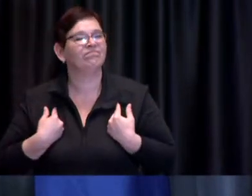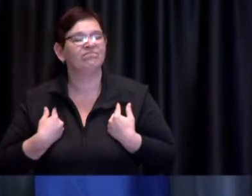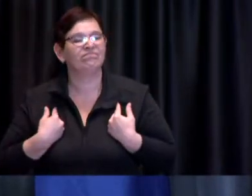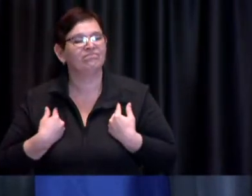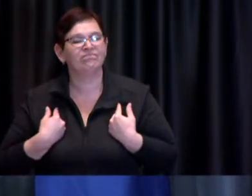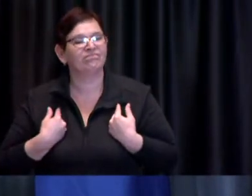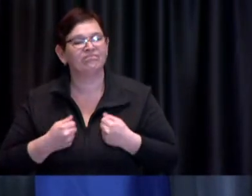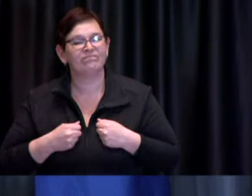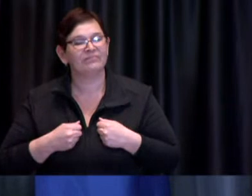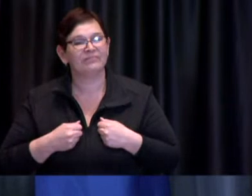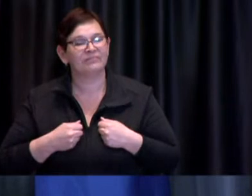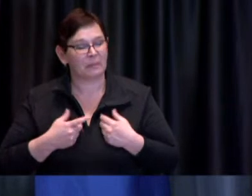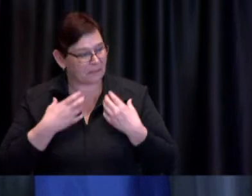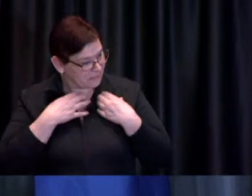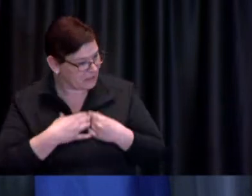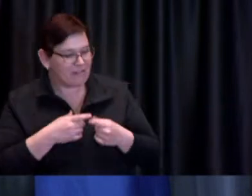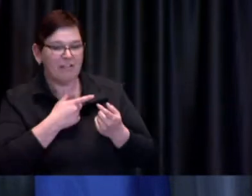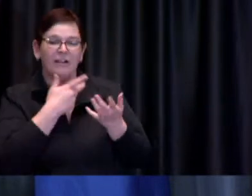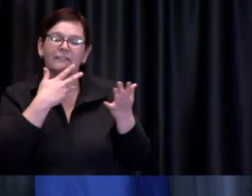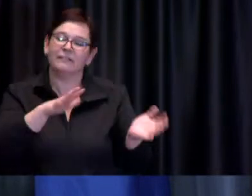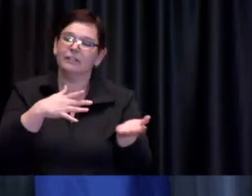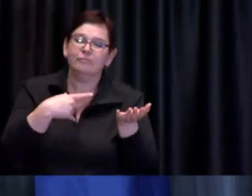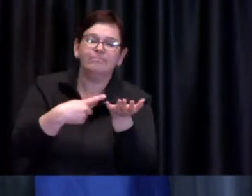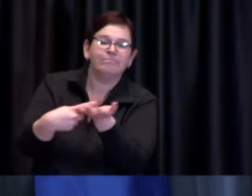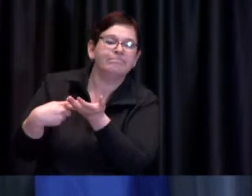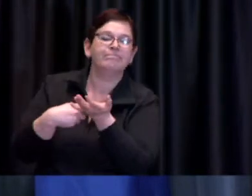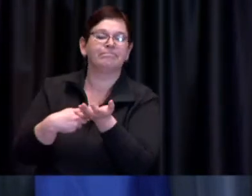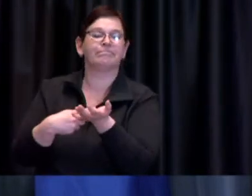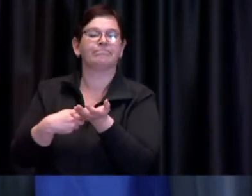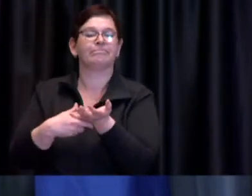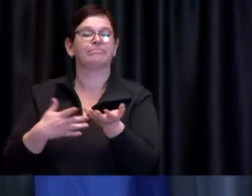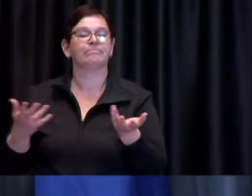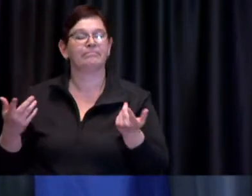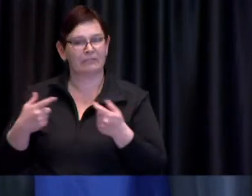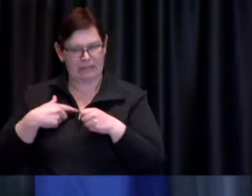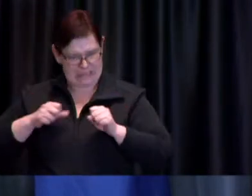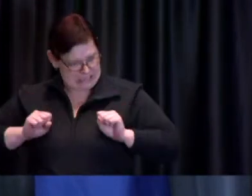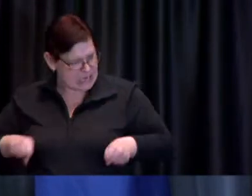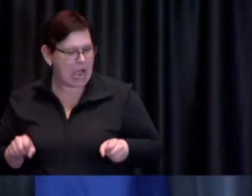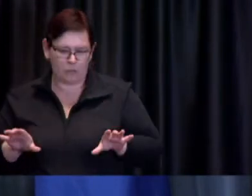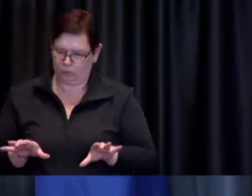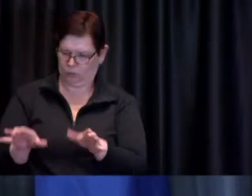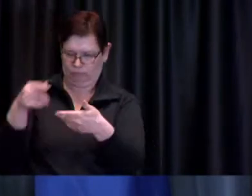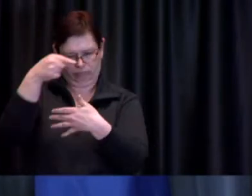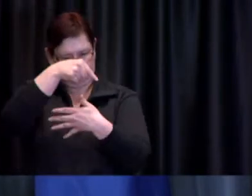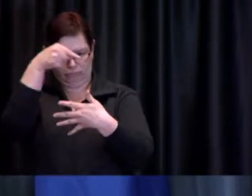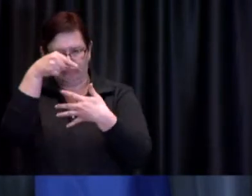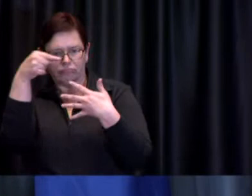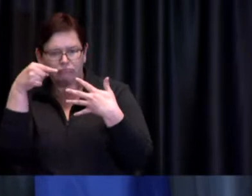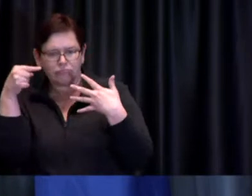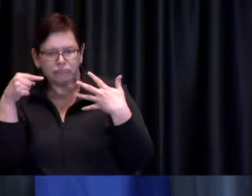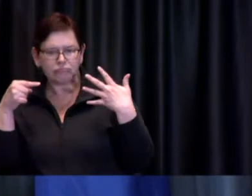you know we know what we can do now and that's certainly to reduce our interactions to the